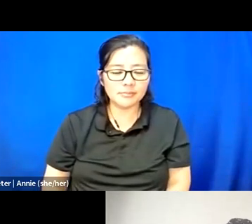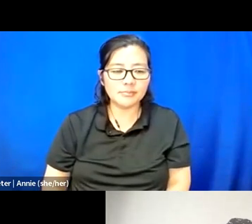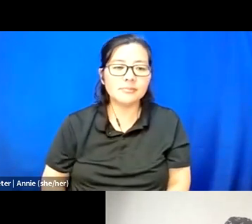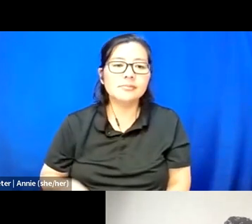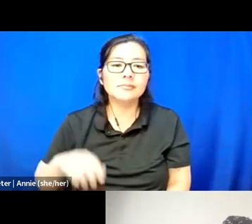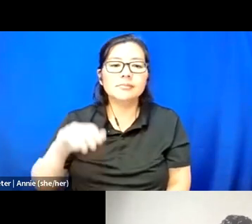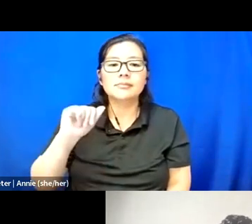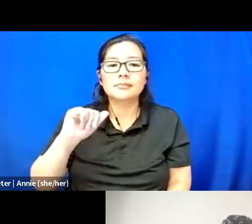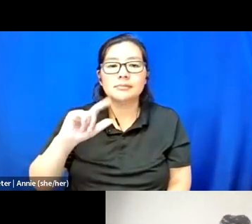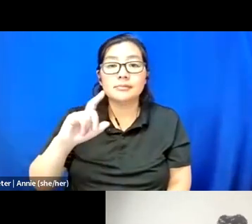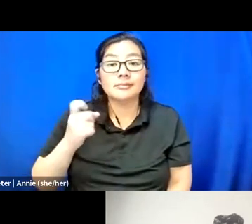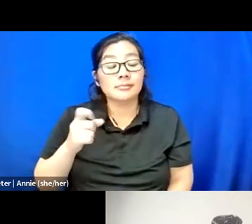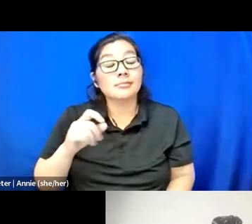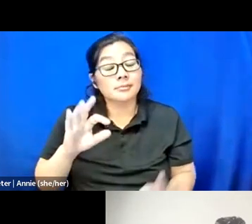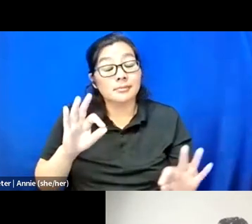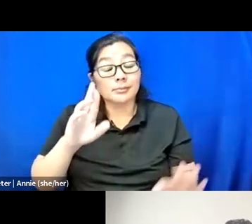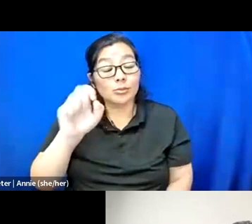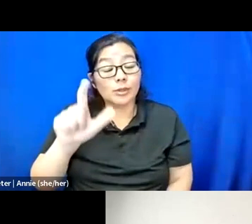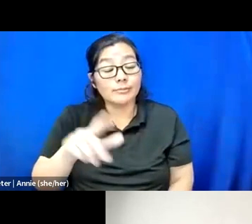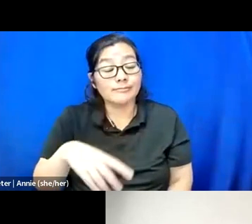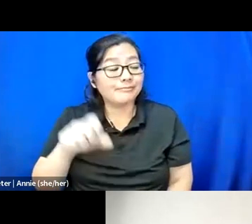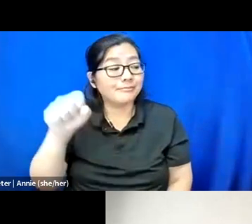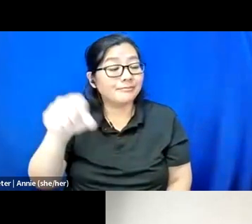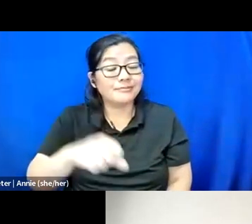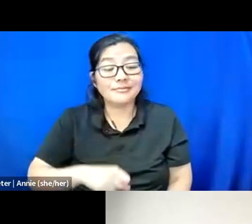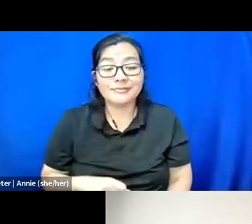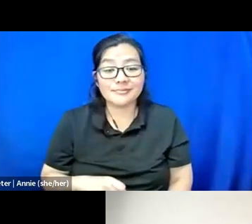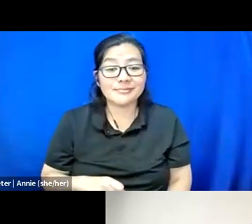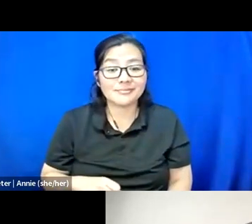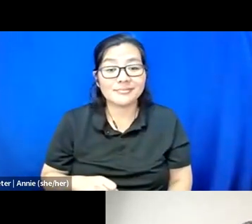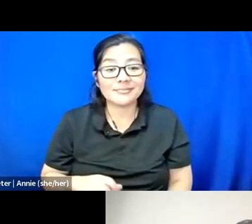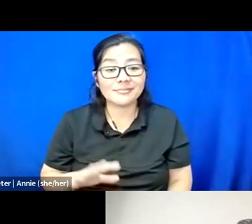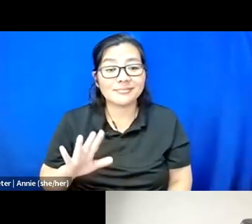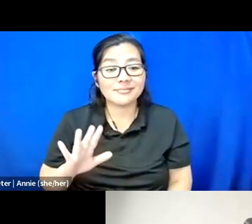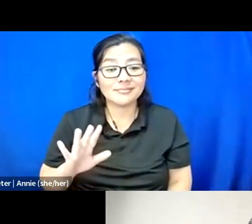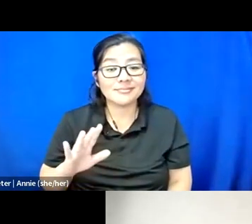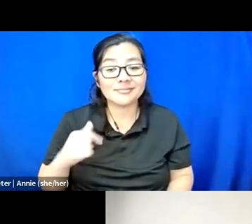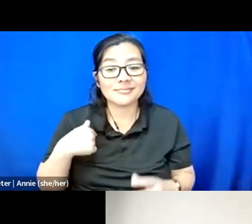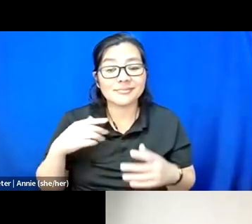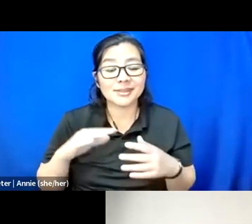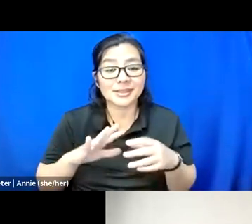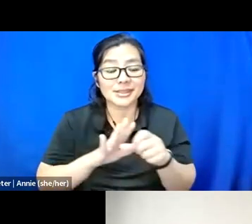That's very real. This has been -- I feel like a generous read is calling this a saturating month,